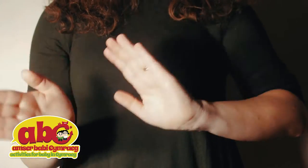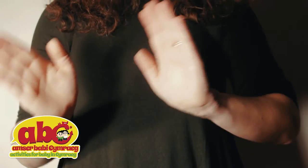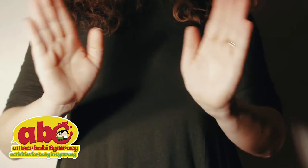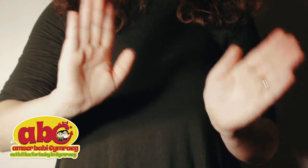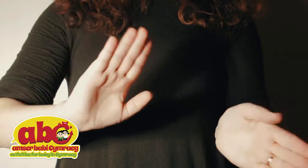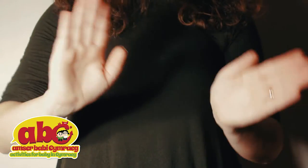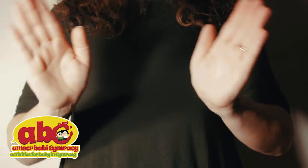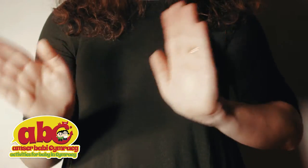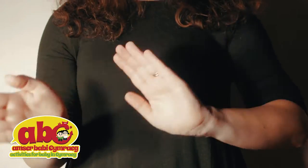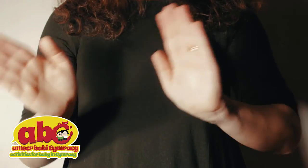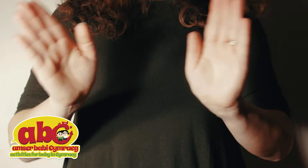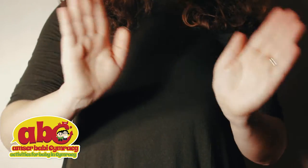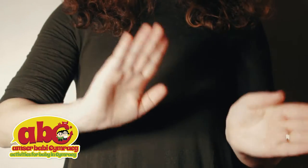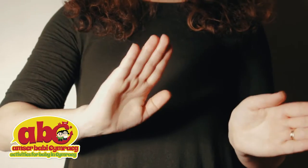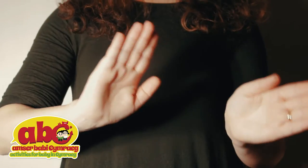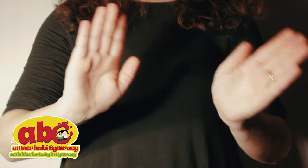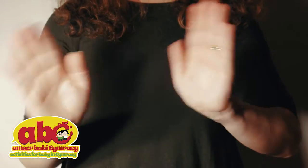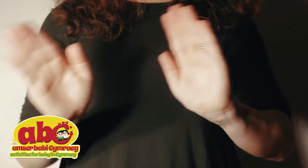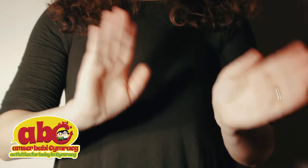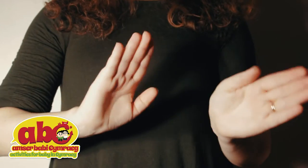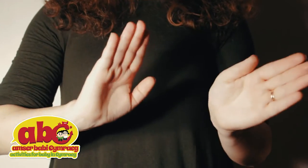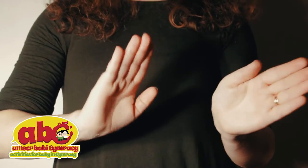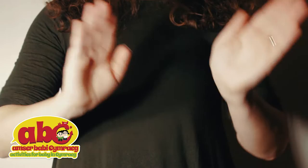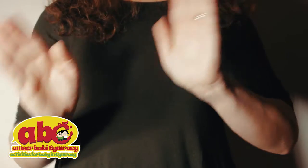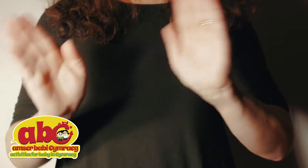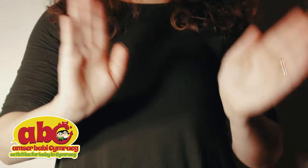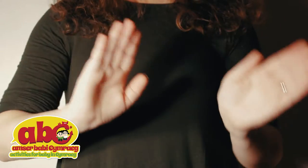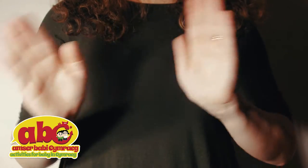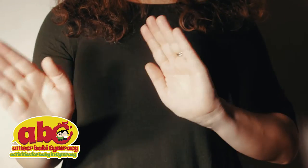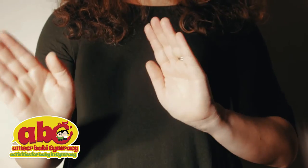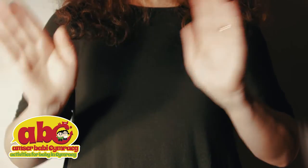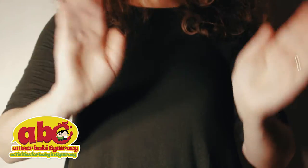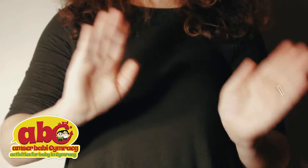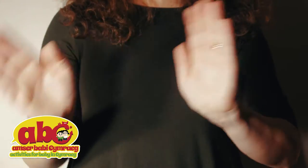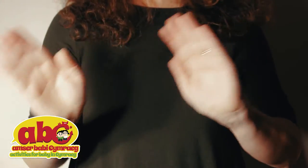wave hands, wave, and wave